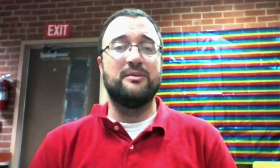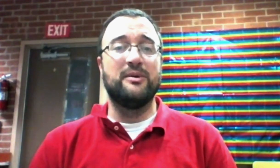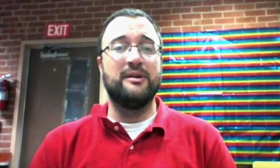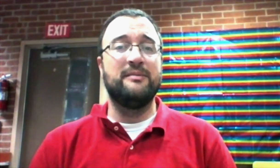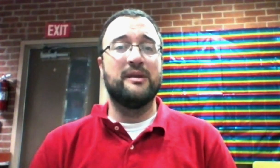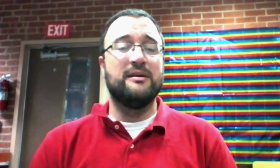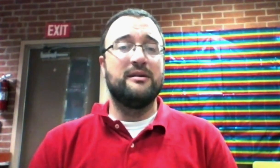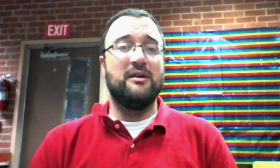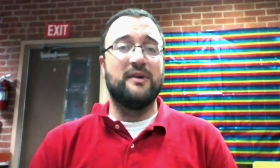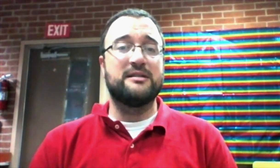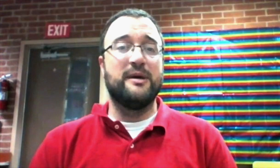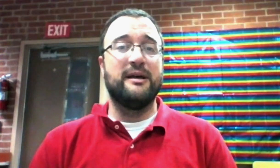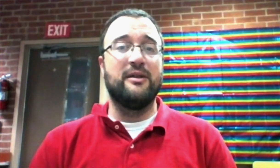that it really affects my health.